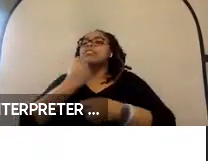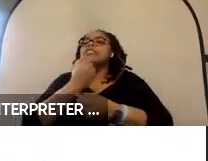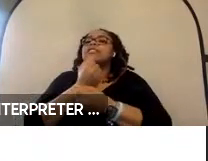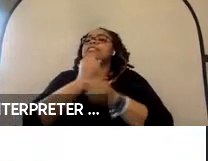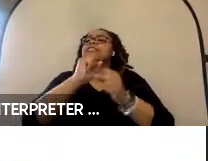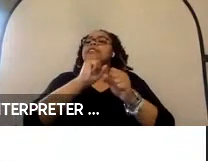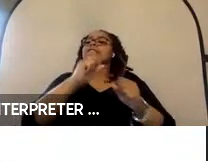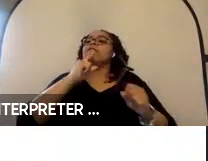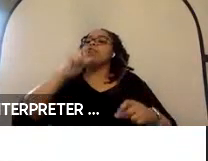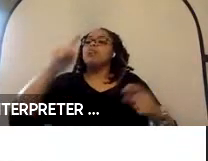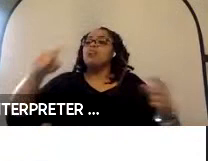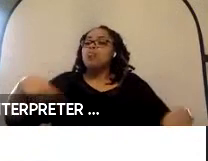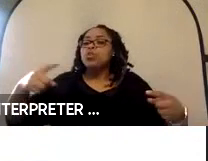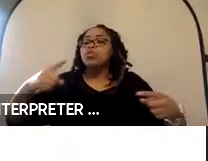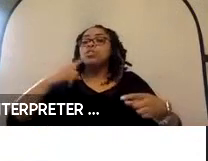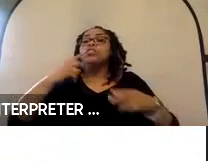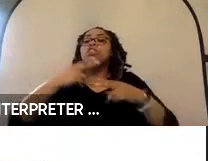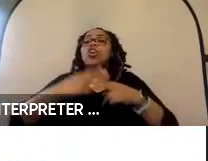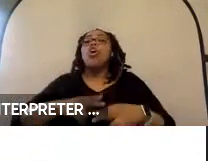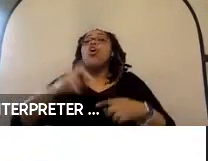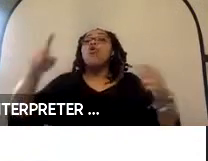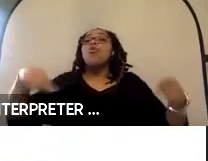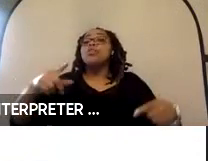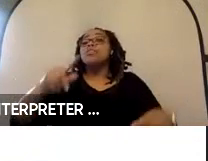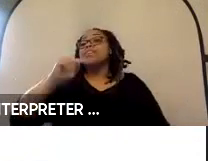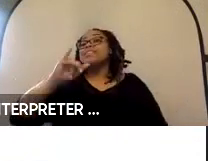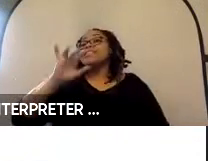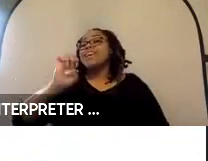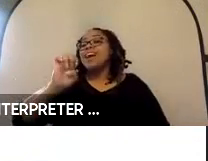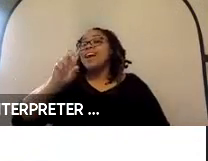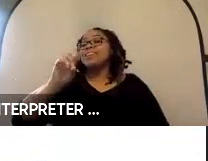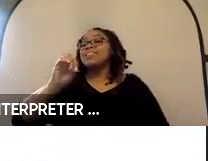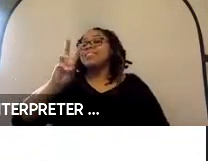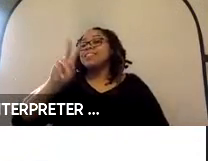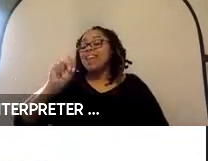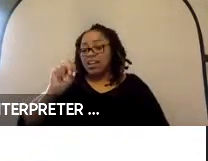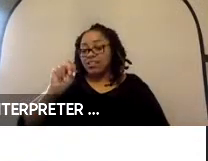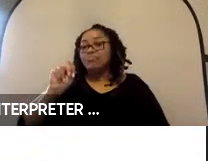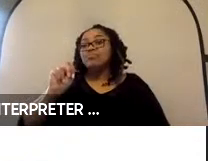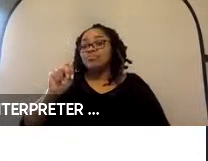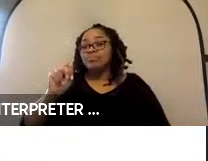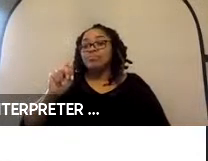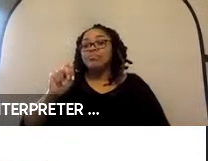to as wheelchair tiedown. And a separate method to restrain the occupant. These two components